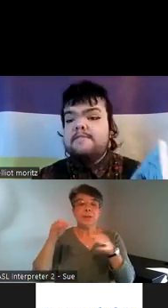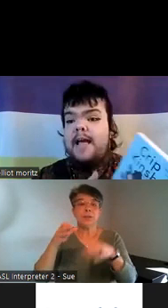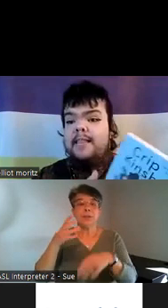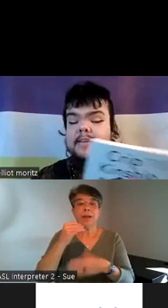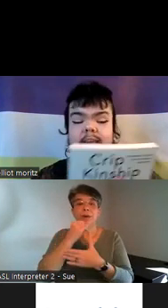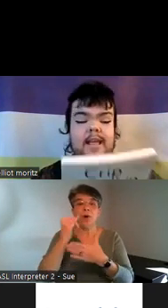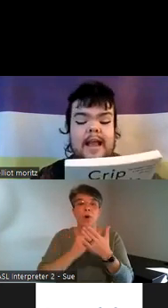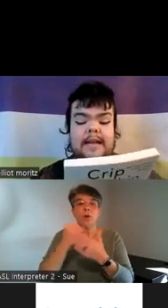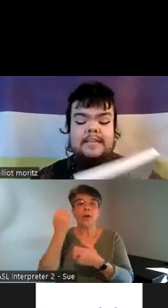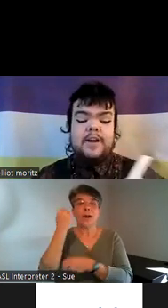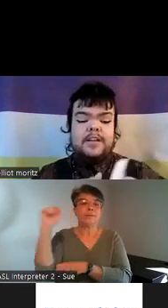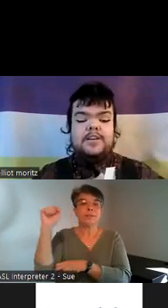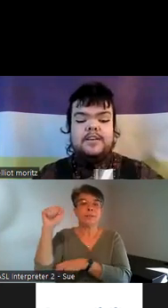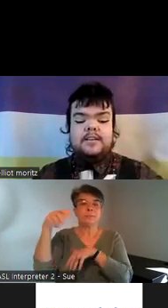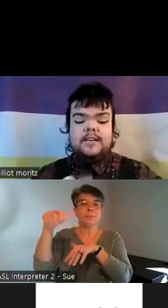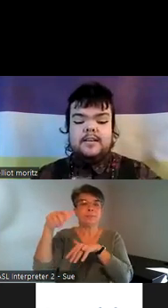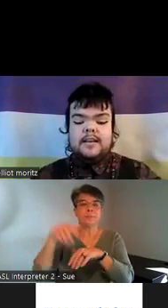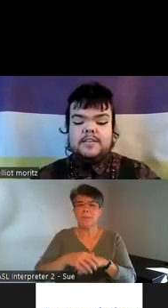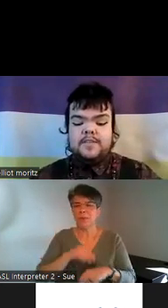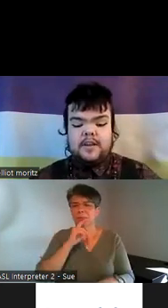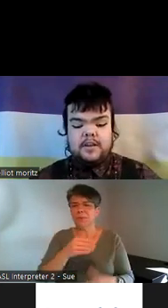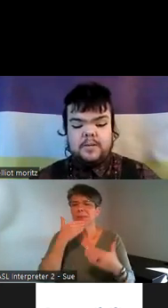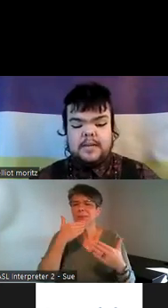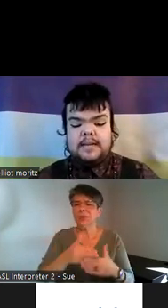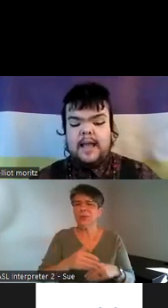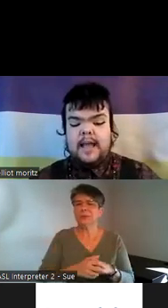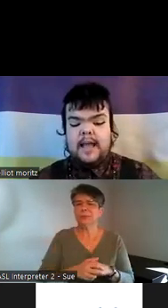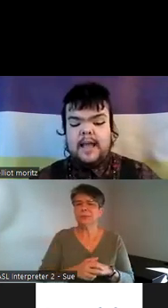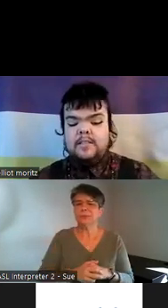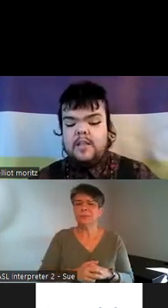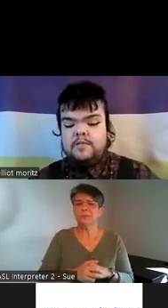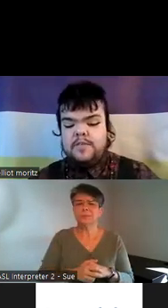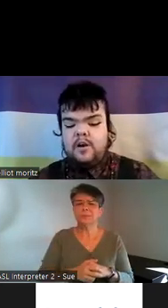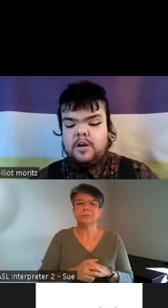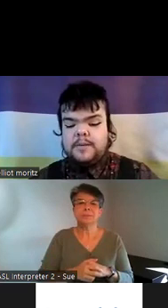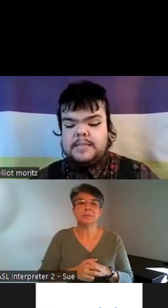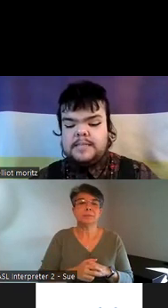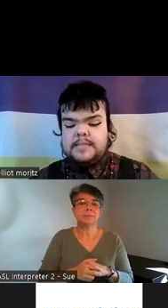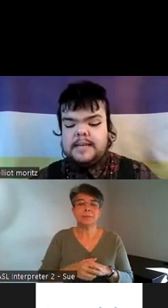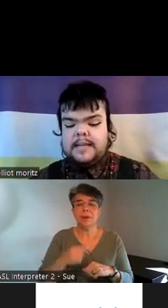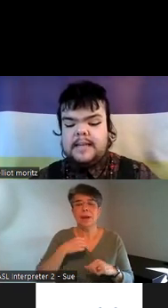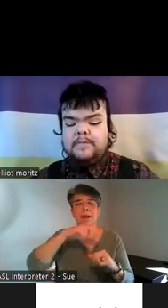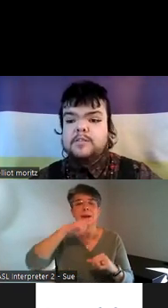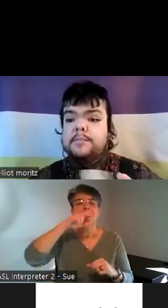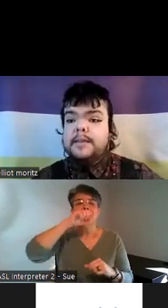invalid and it's very good it's a very good read I love the art pieces in it if you're somebody